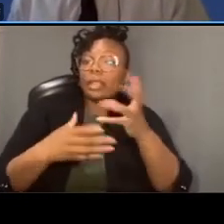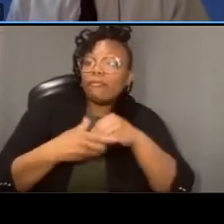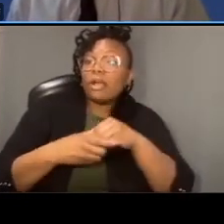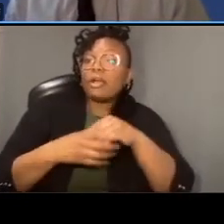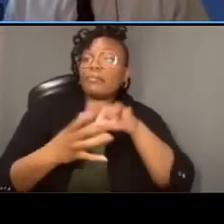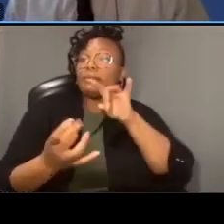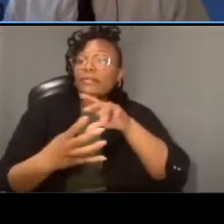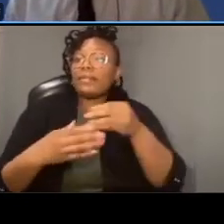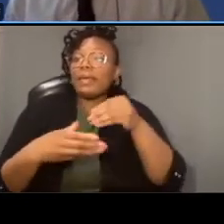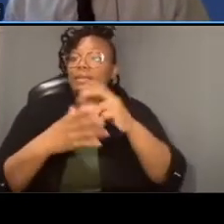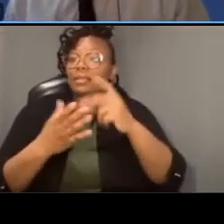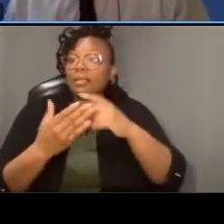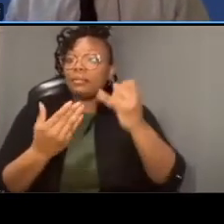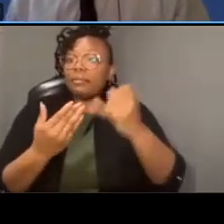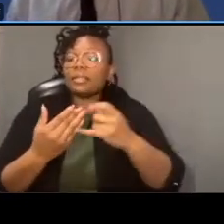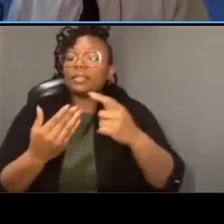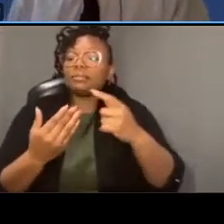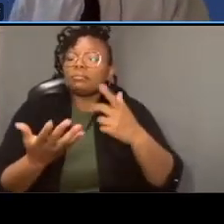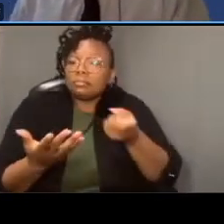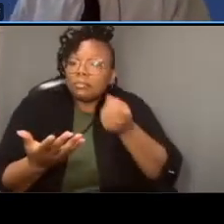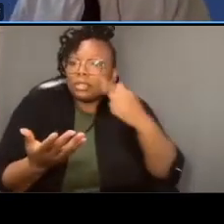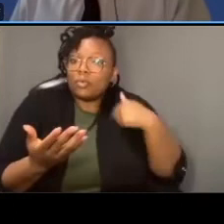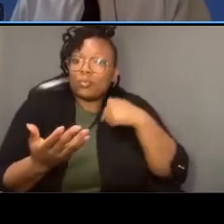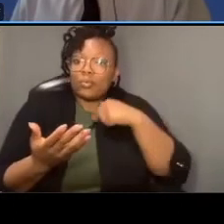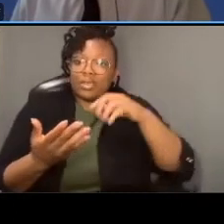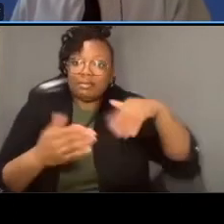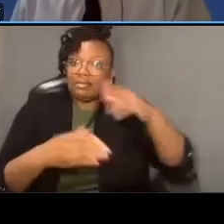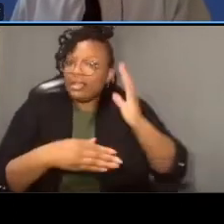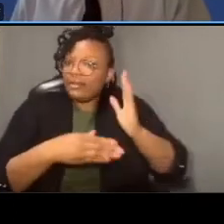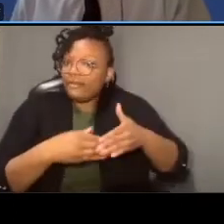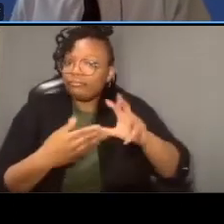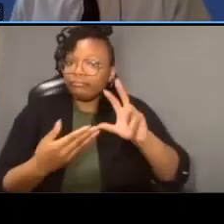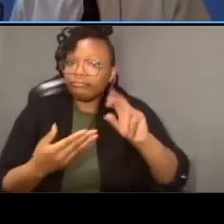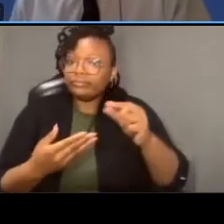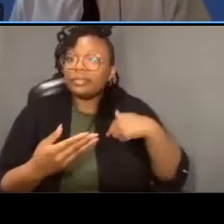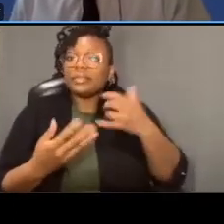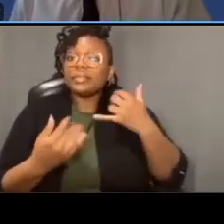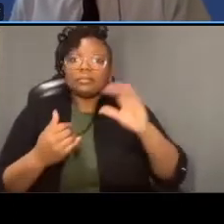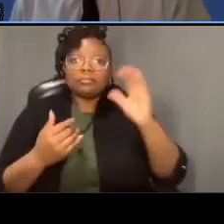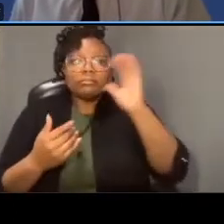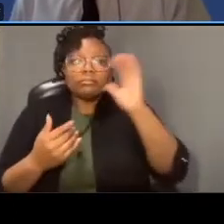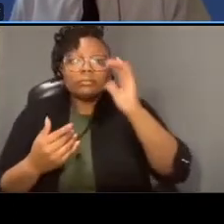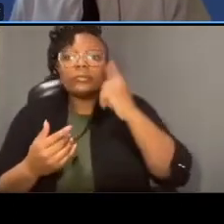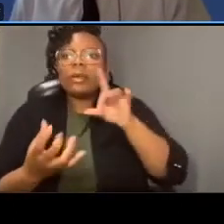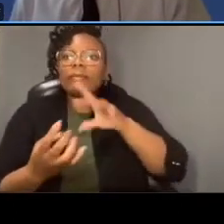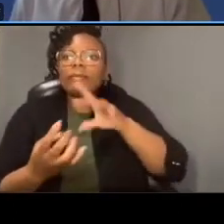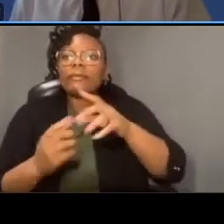with the summer into the fall and throughout the design process so you know you have an opportunity